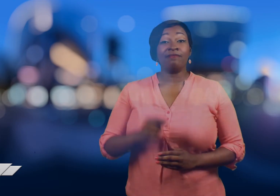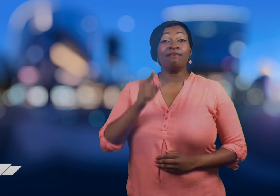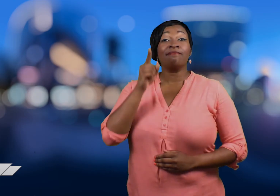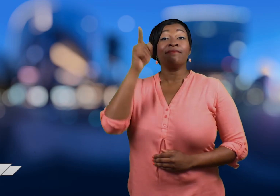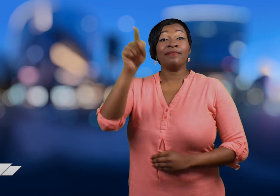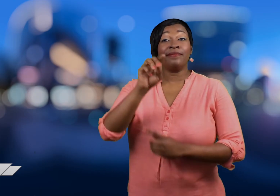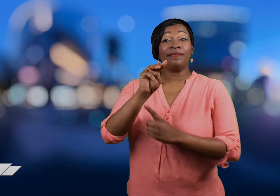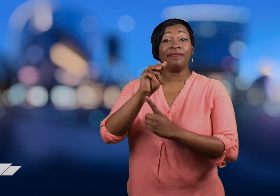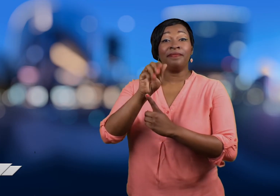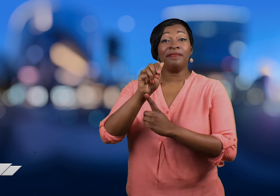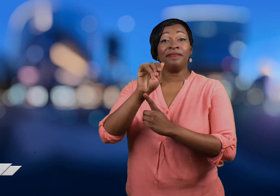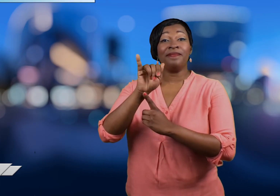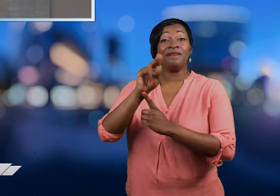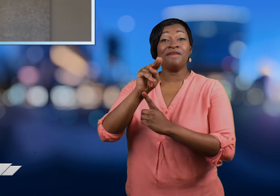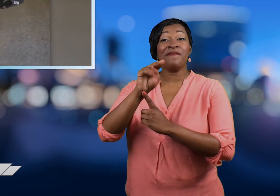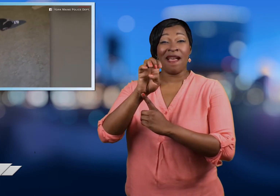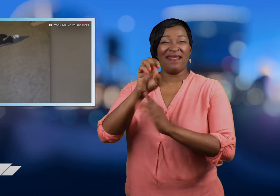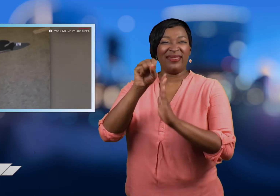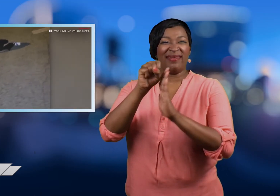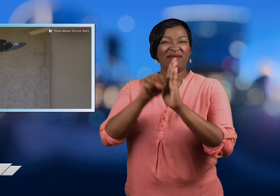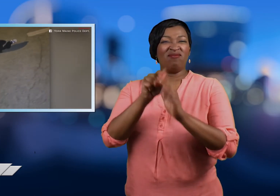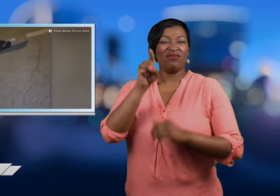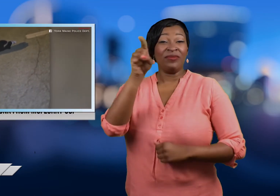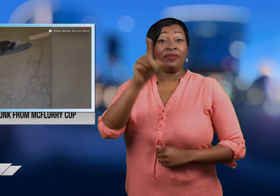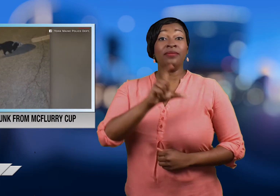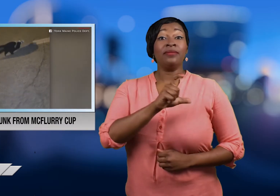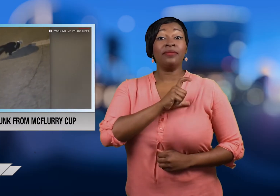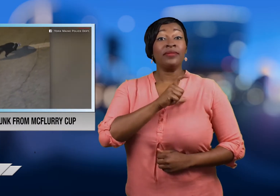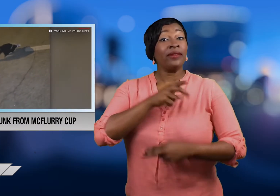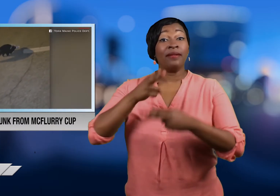In Maine a police officer by the name of